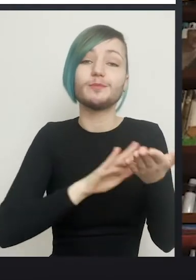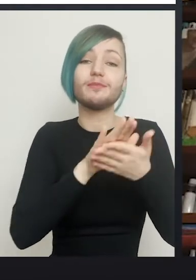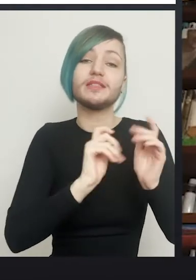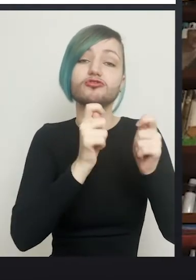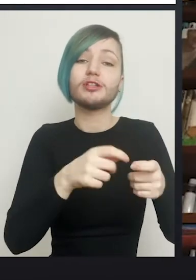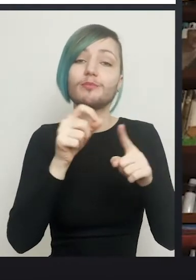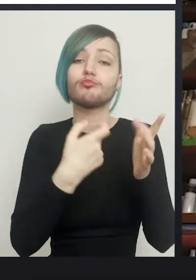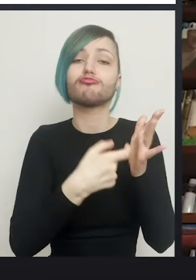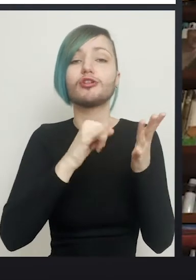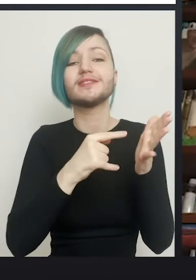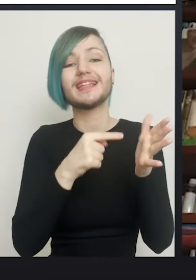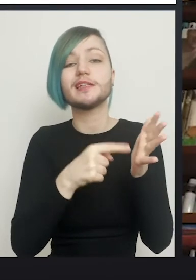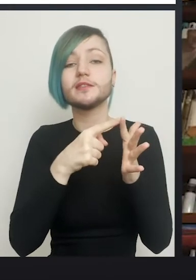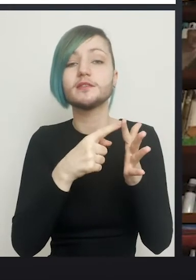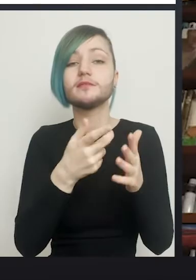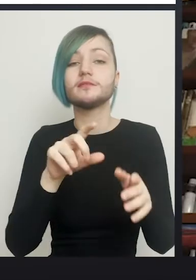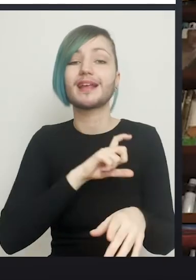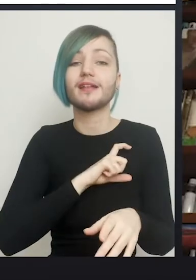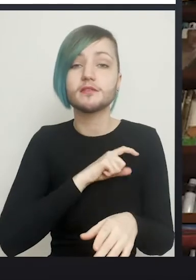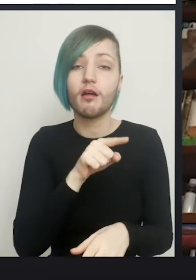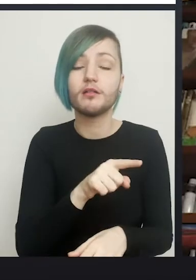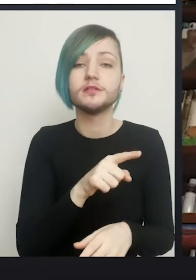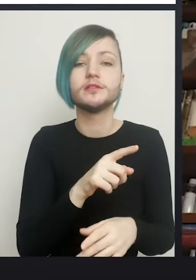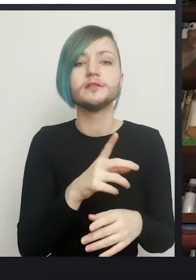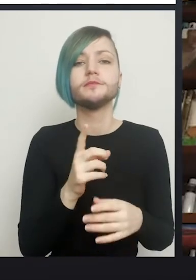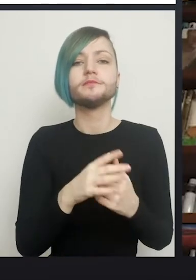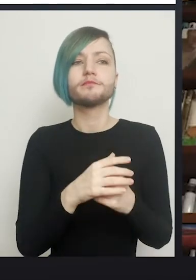And all of a sudden from doing a couple of orchidectomies a month